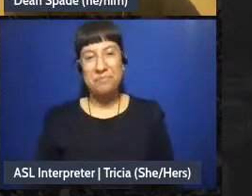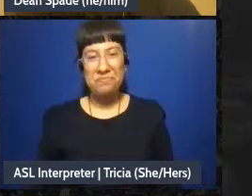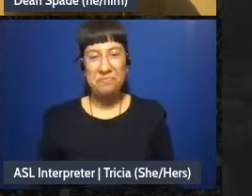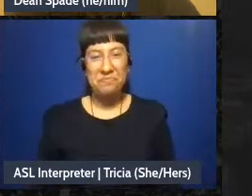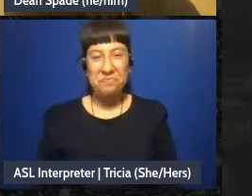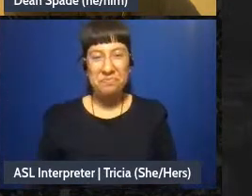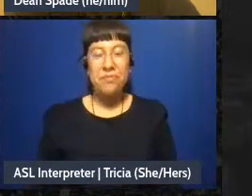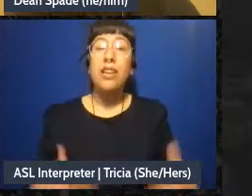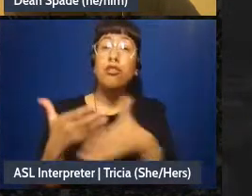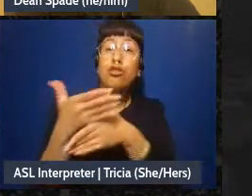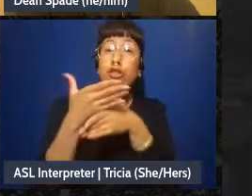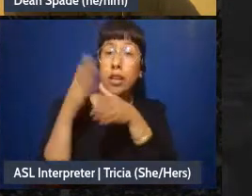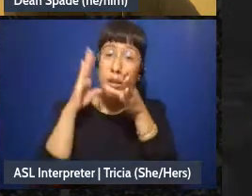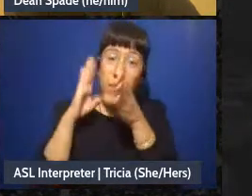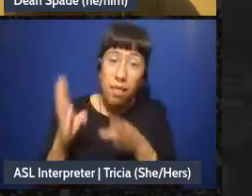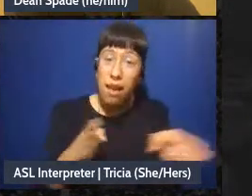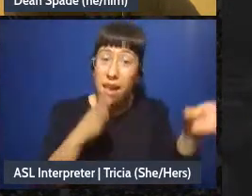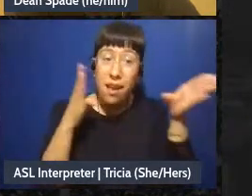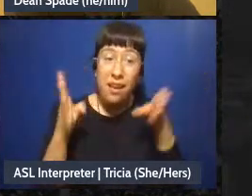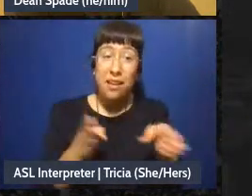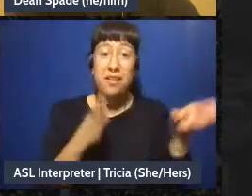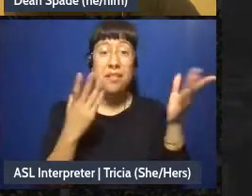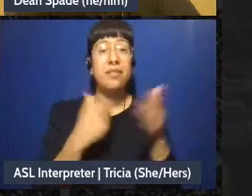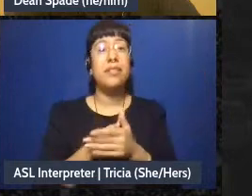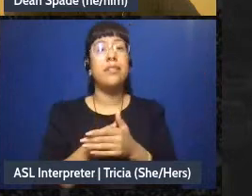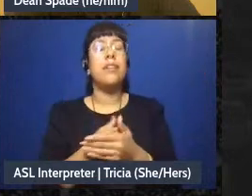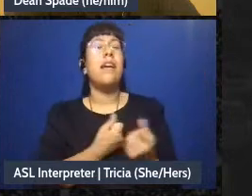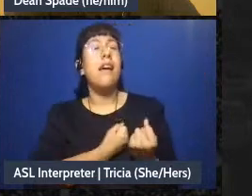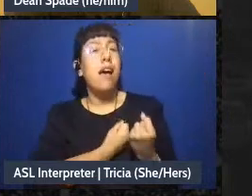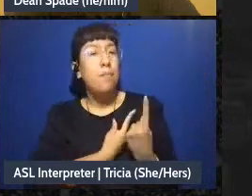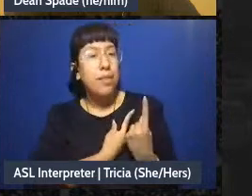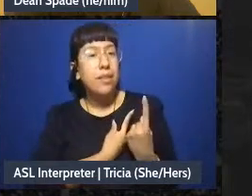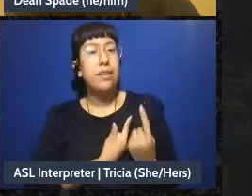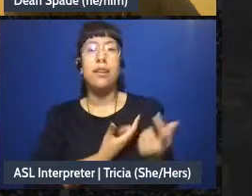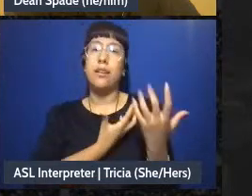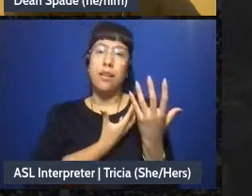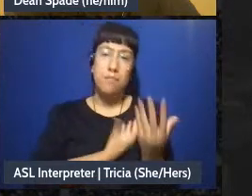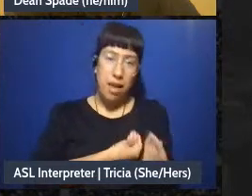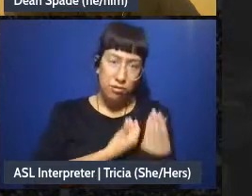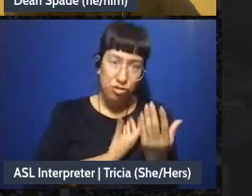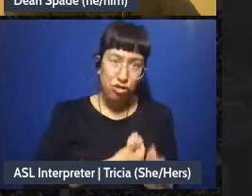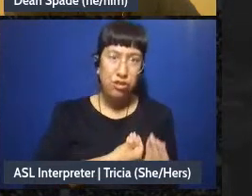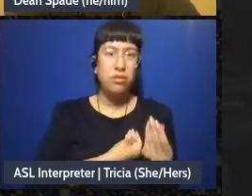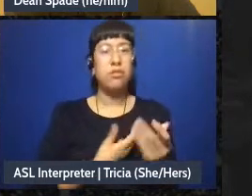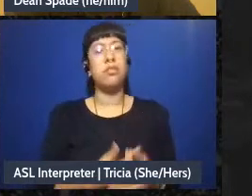Shared plan, empathy and compassion, clarity